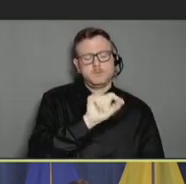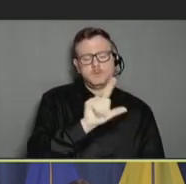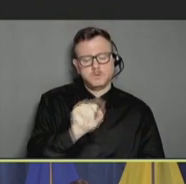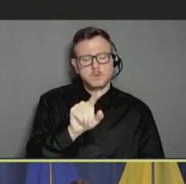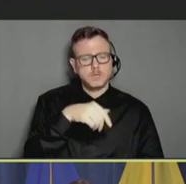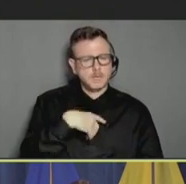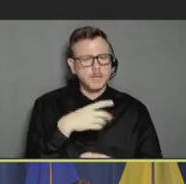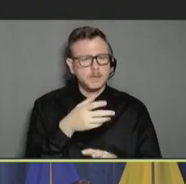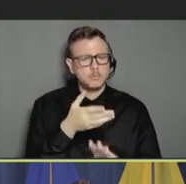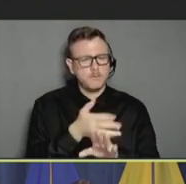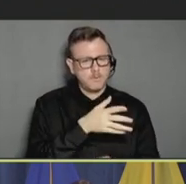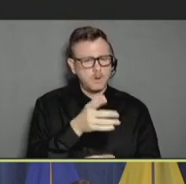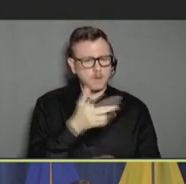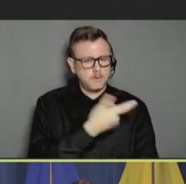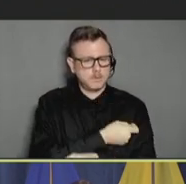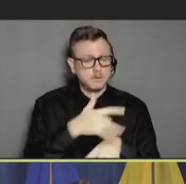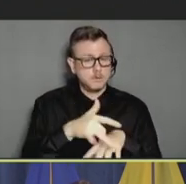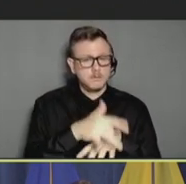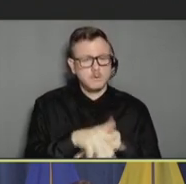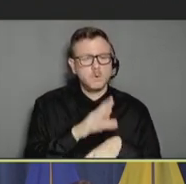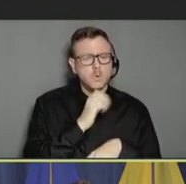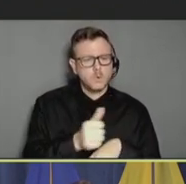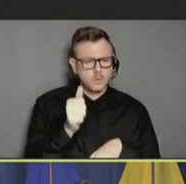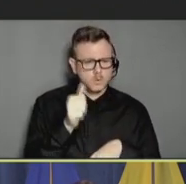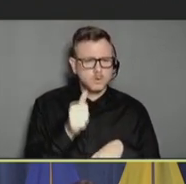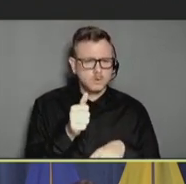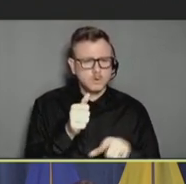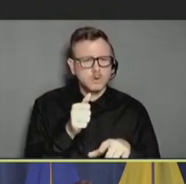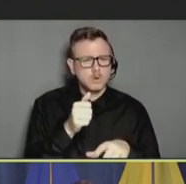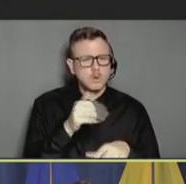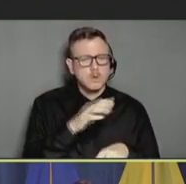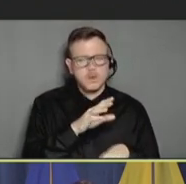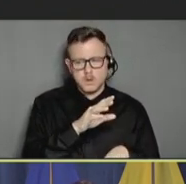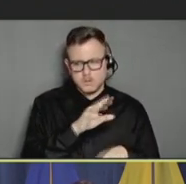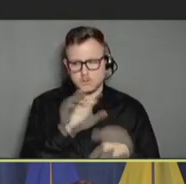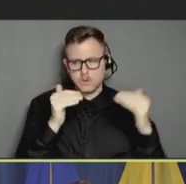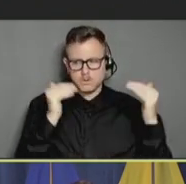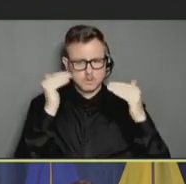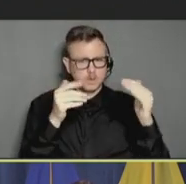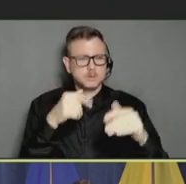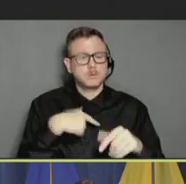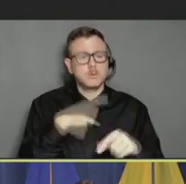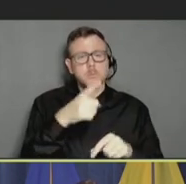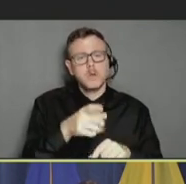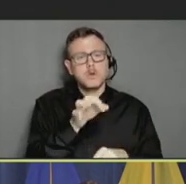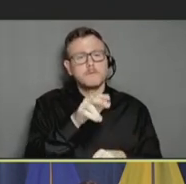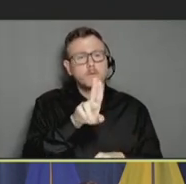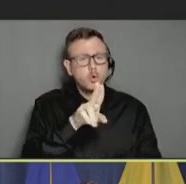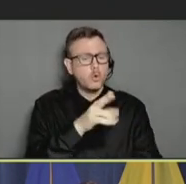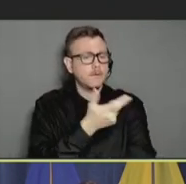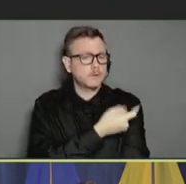this was 50 to 80, about their views on flu vaccination as well as this future COVID vaccination,